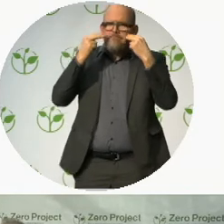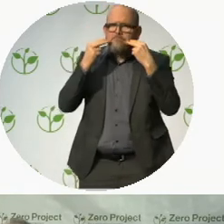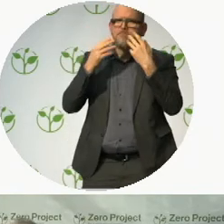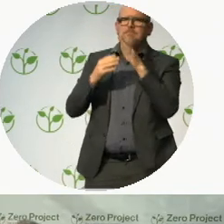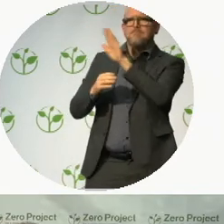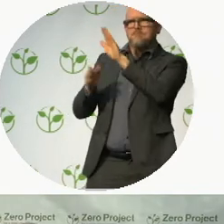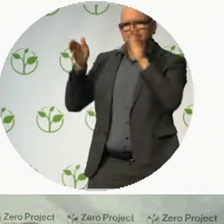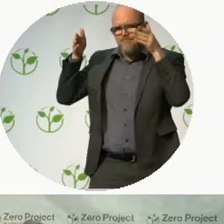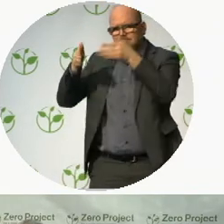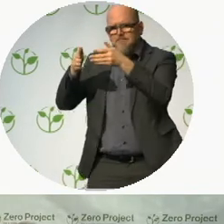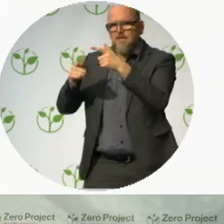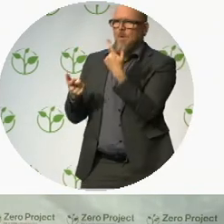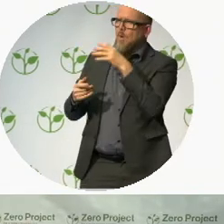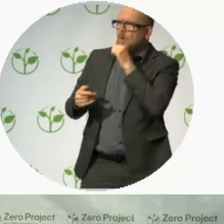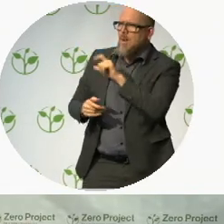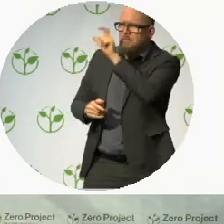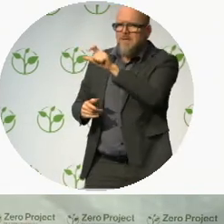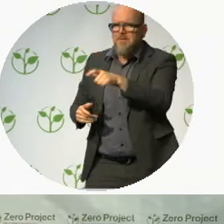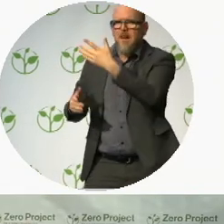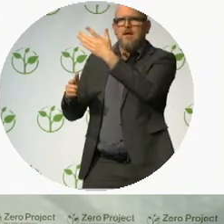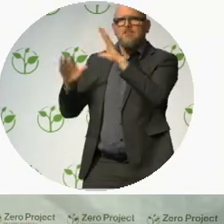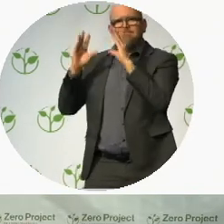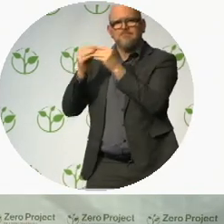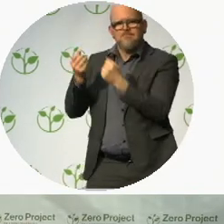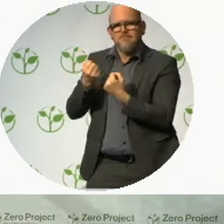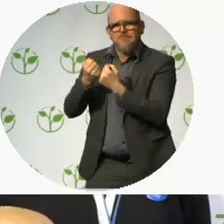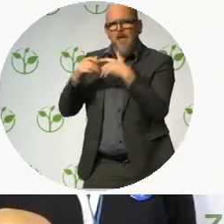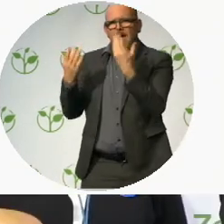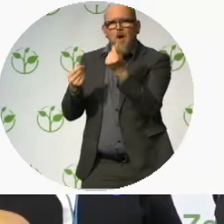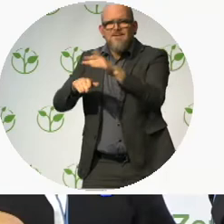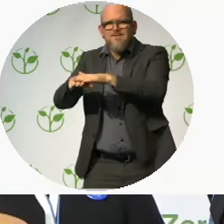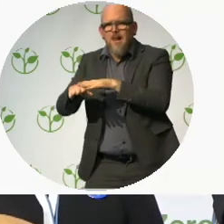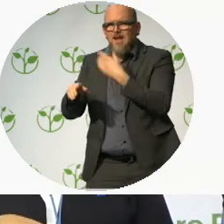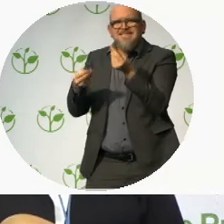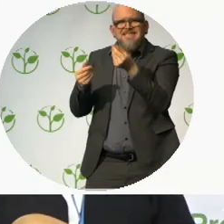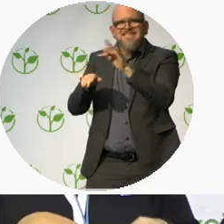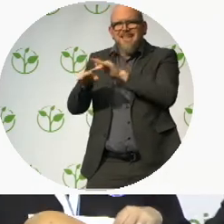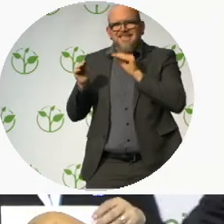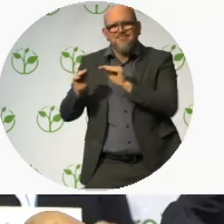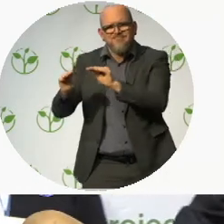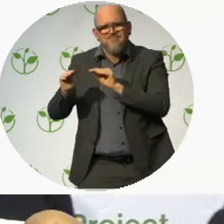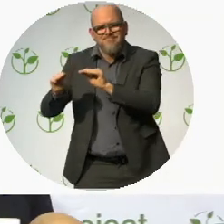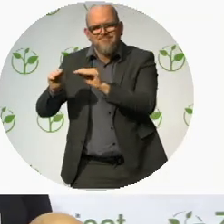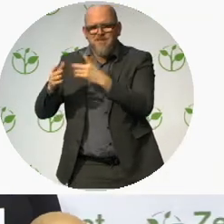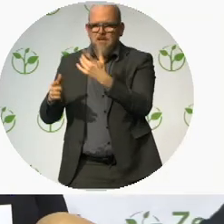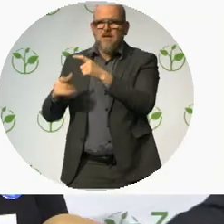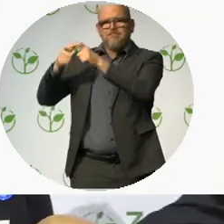The organization has developed a business model for training service providers regarding accessibility issues.